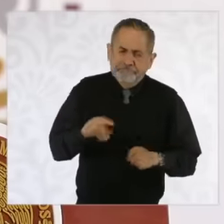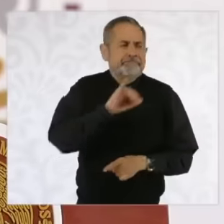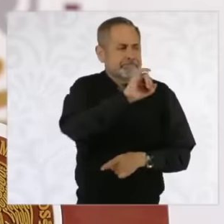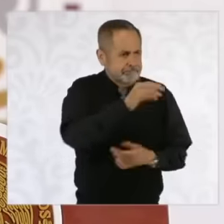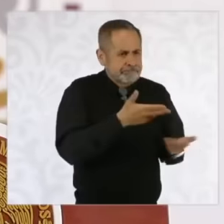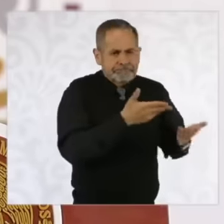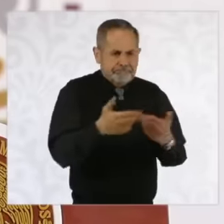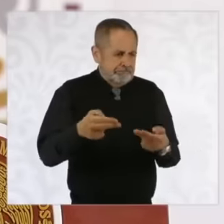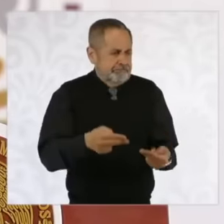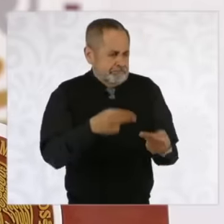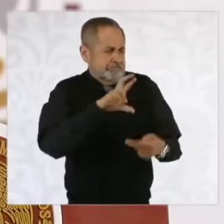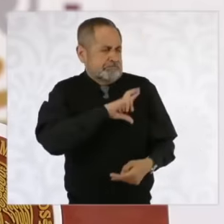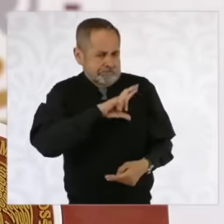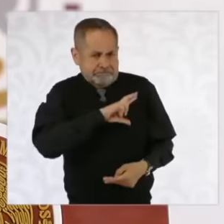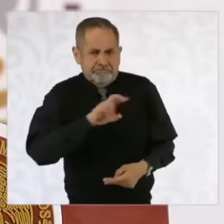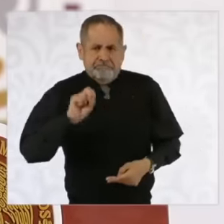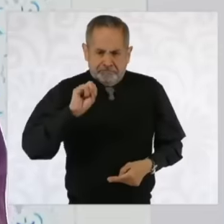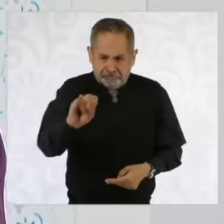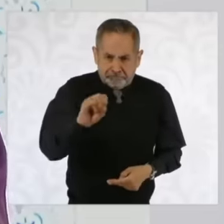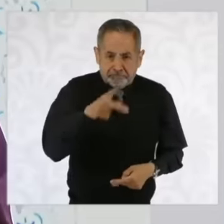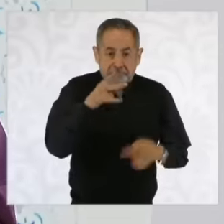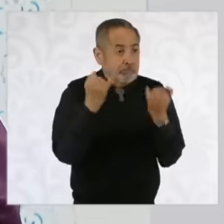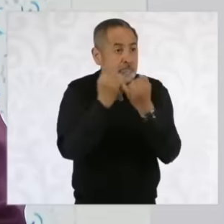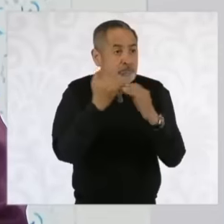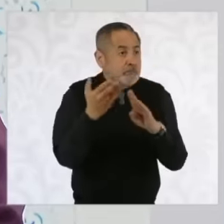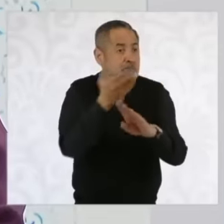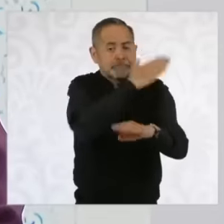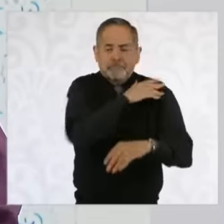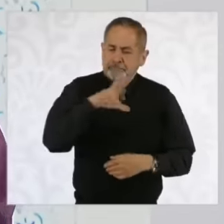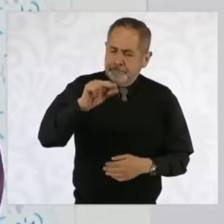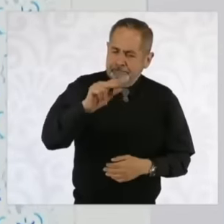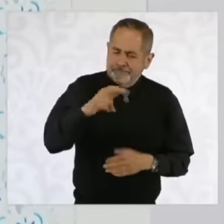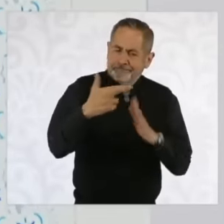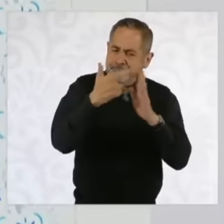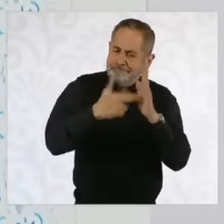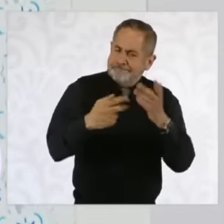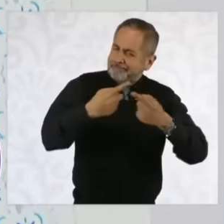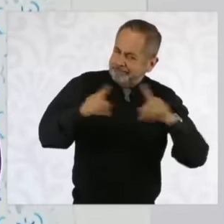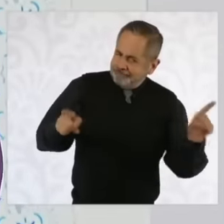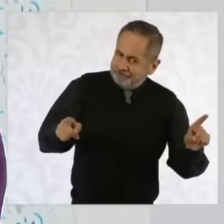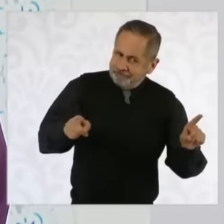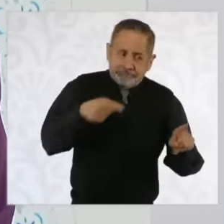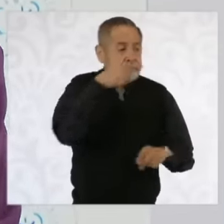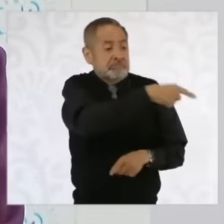for private investment, but with certain rules and those rules have to do with the